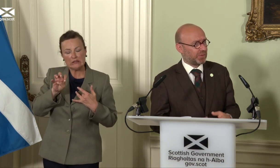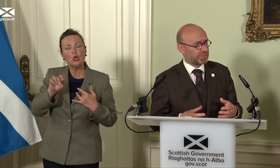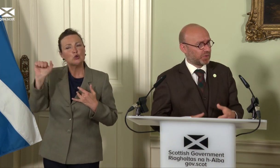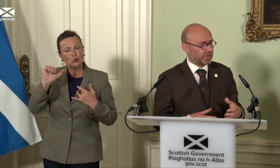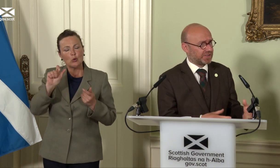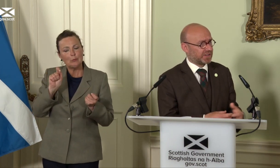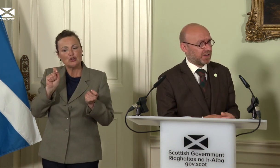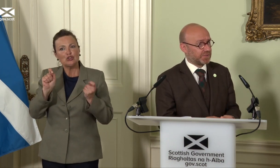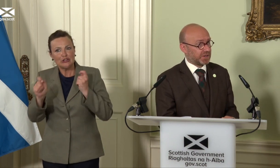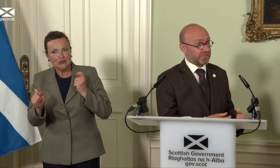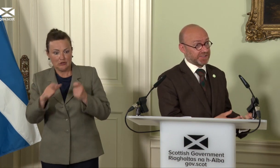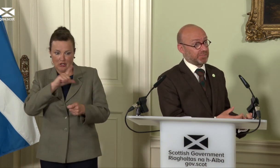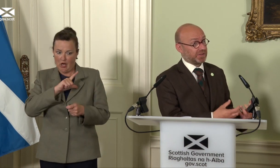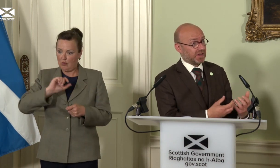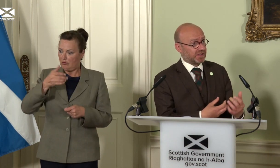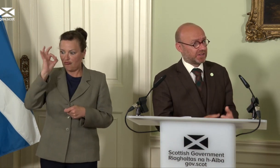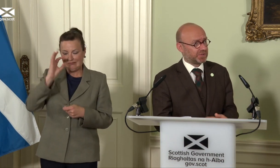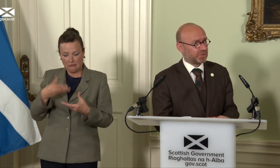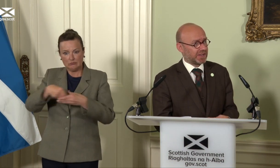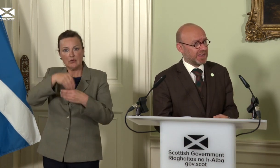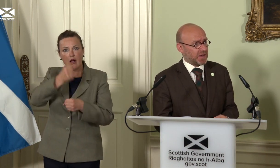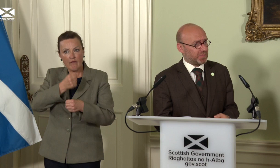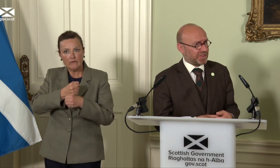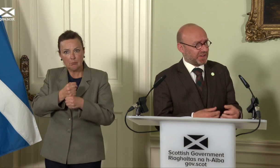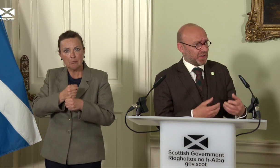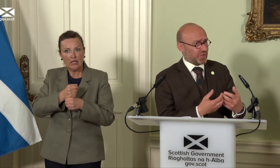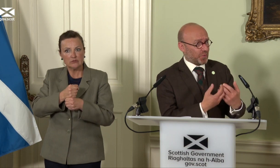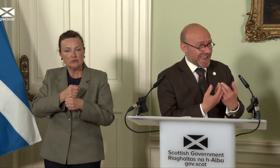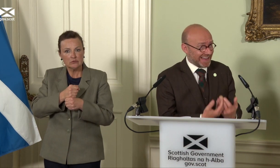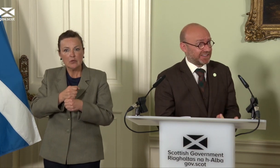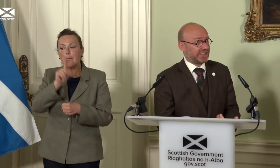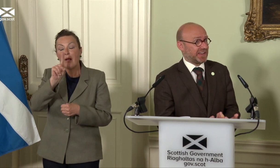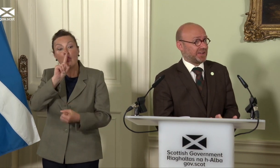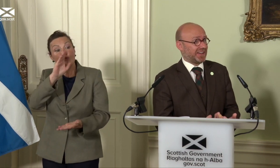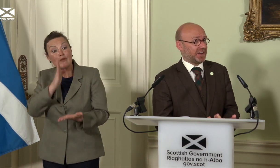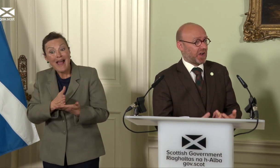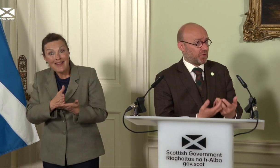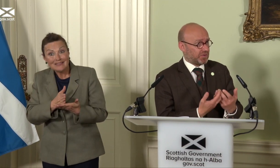brought the Greens into government. Some of it has happened subsequently. But the reality of how